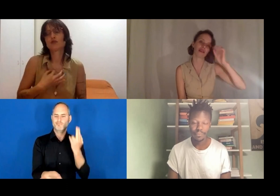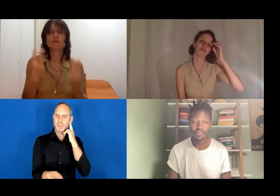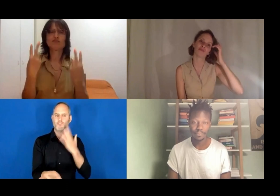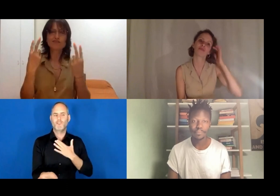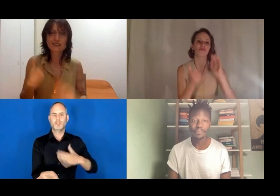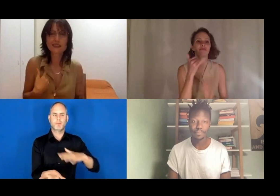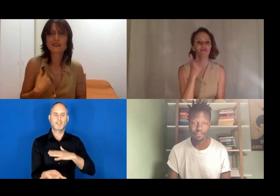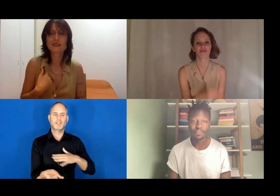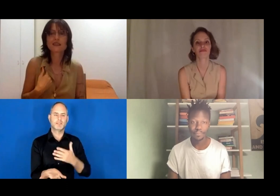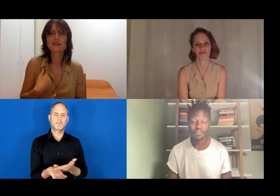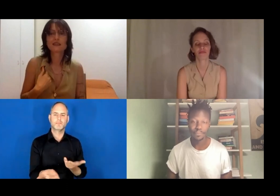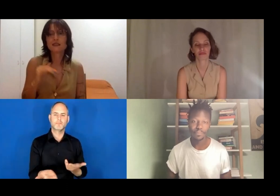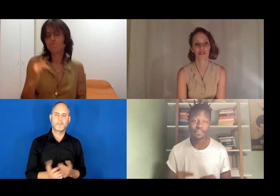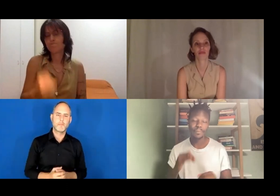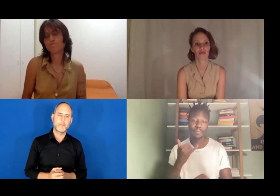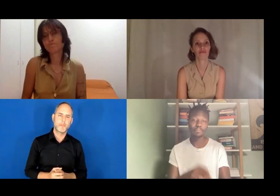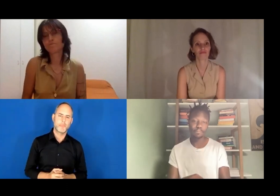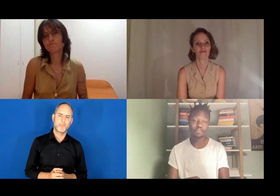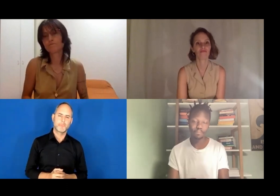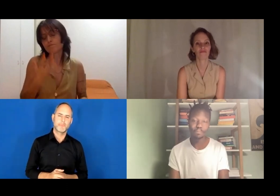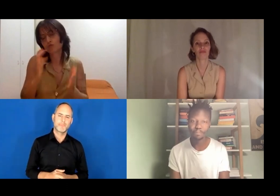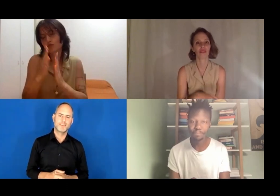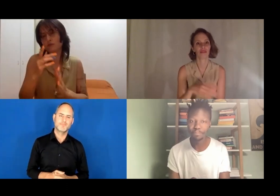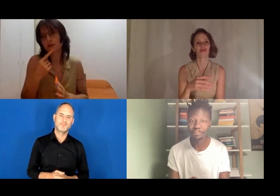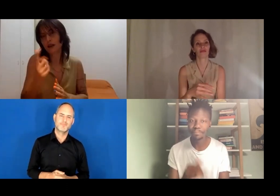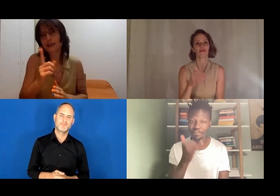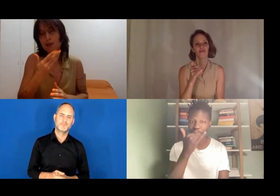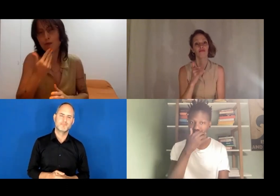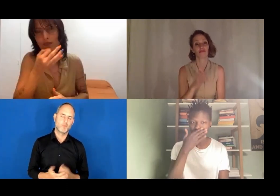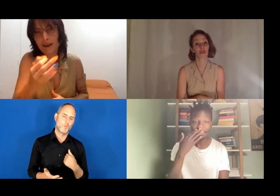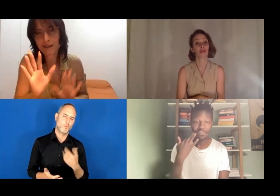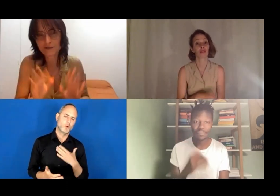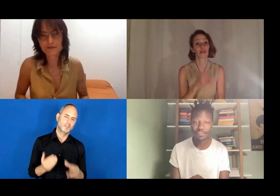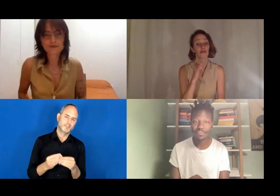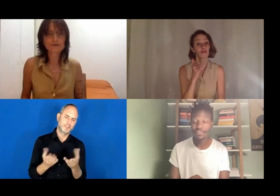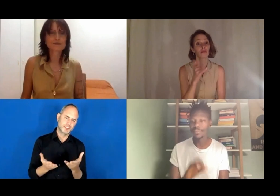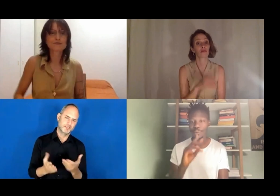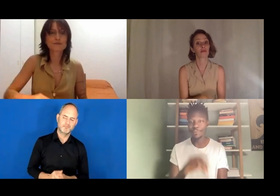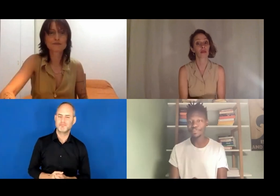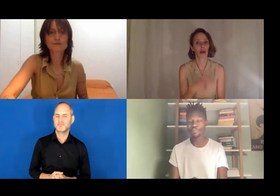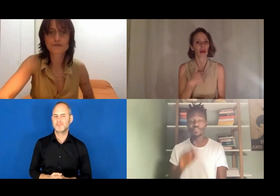in my own language, in my own style. That was what I wanted to say.